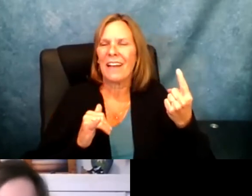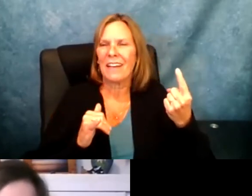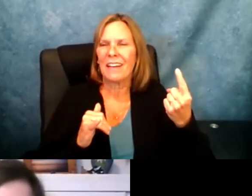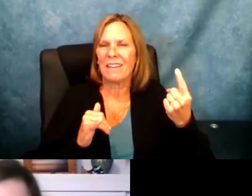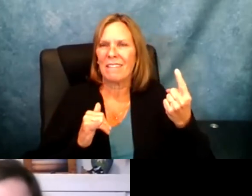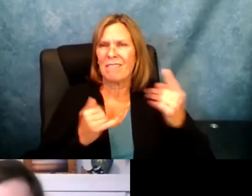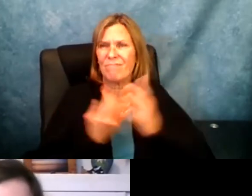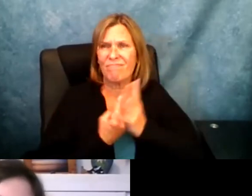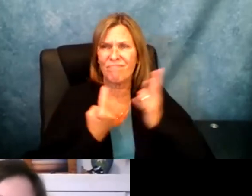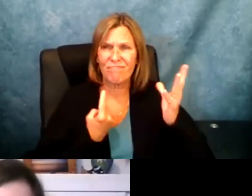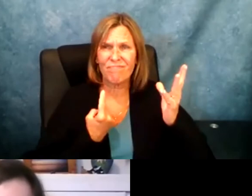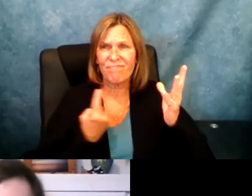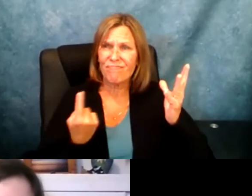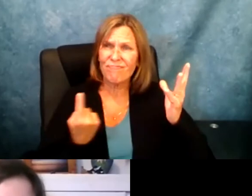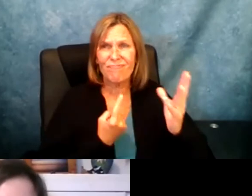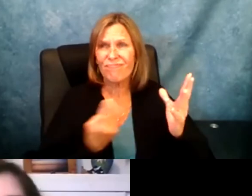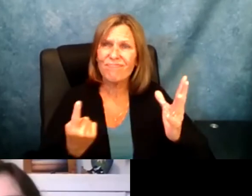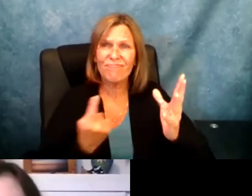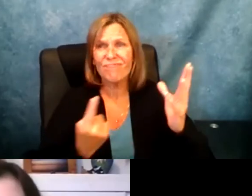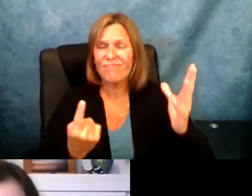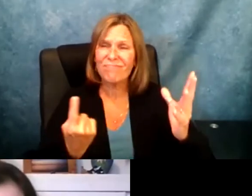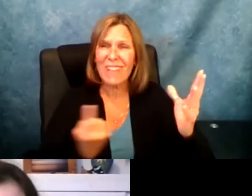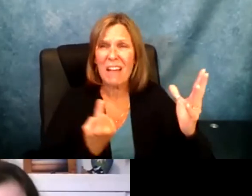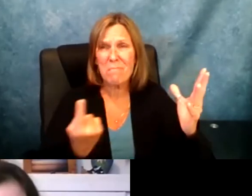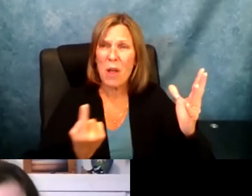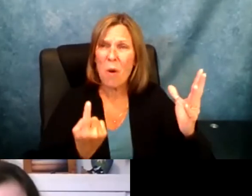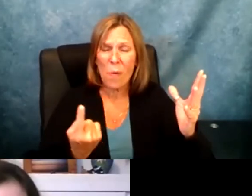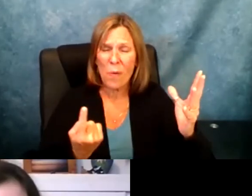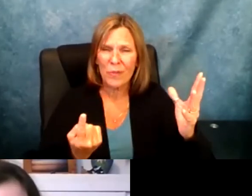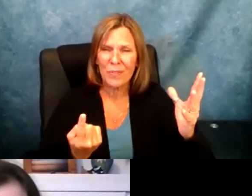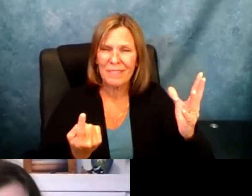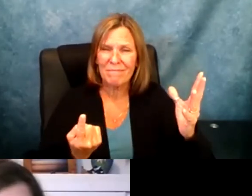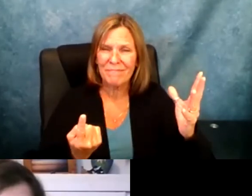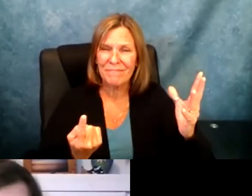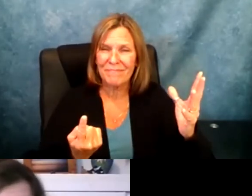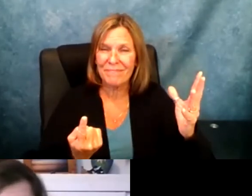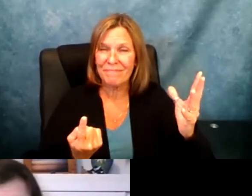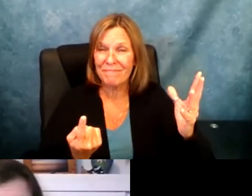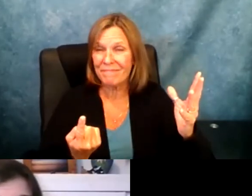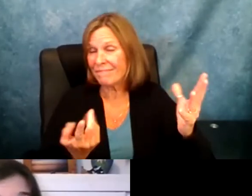a feeling of, I know for me it felt like I was kind of a loan wolf and